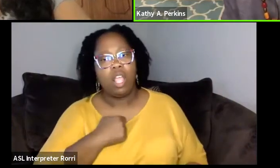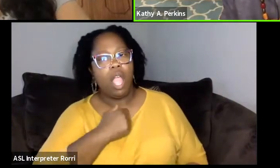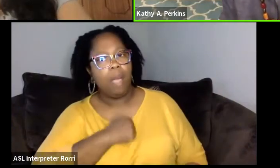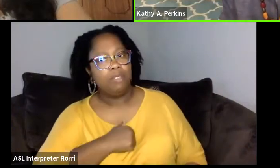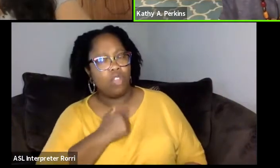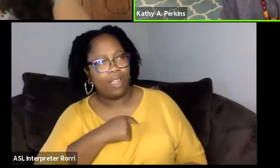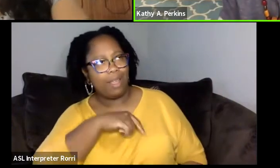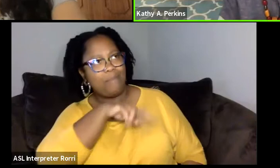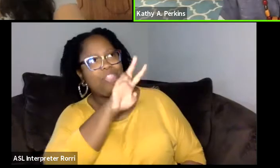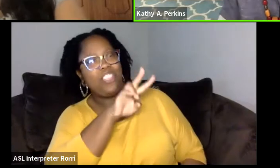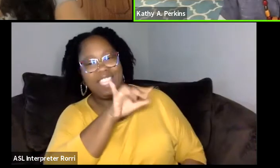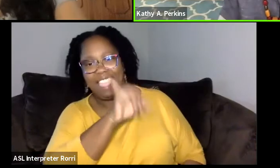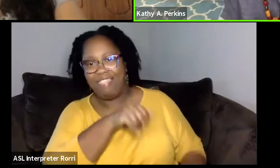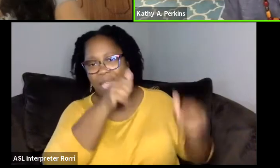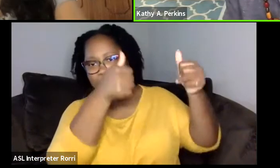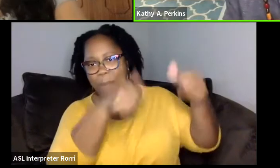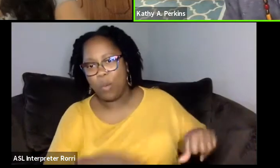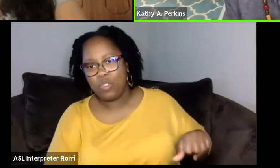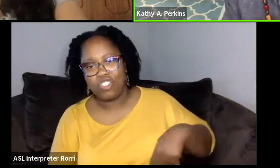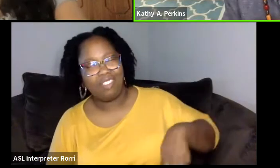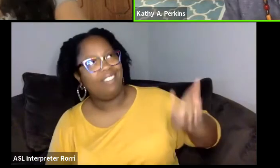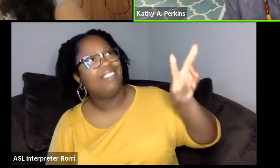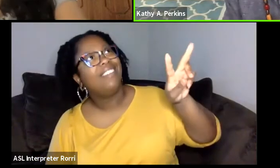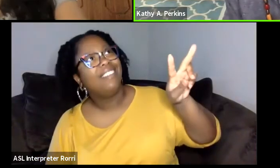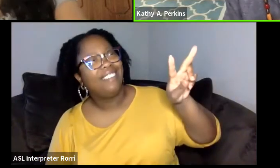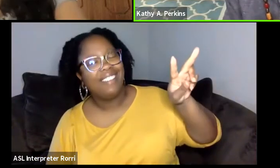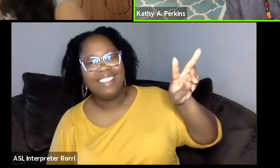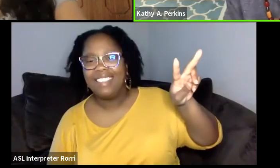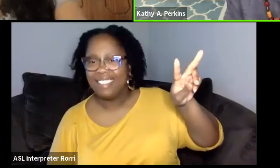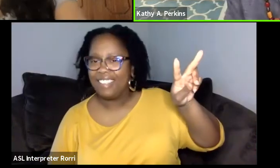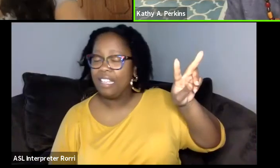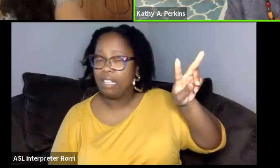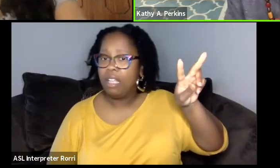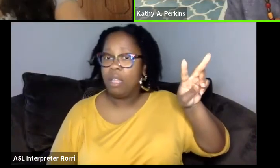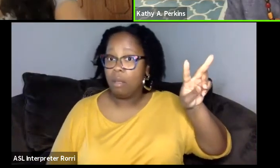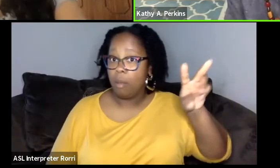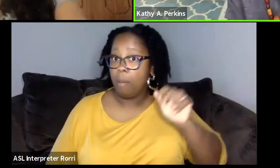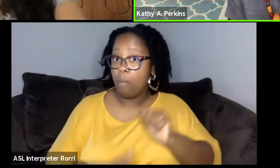I mean, most of the women were in theater